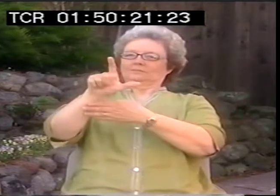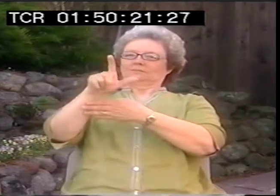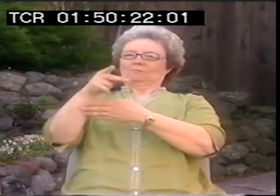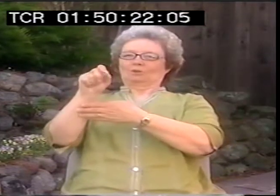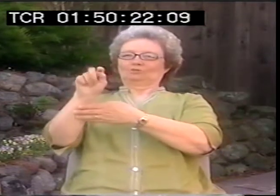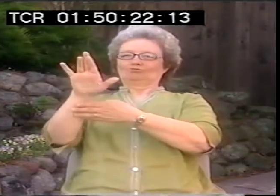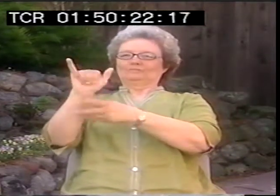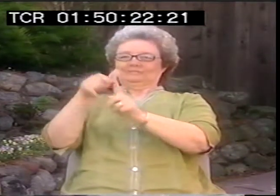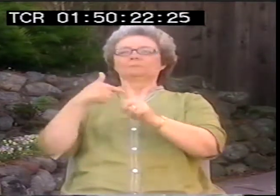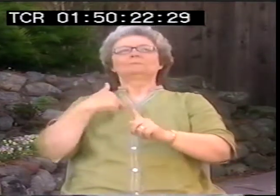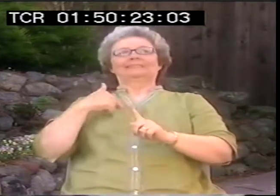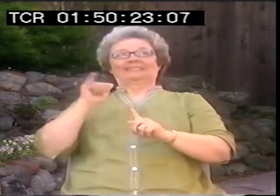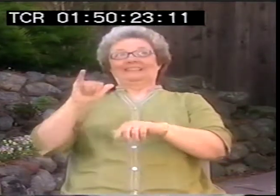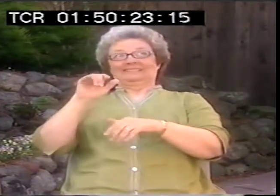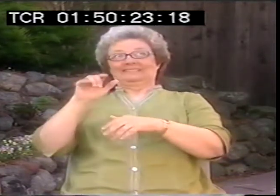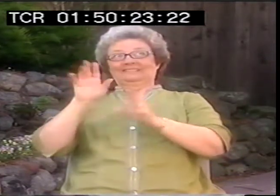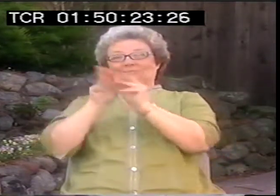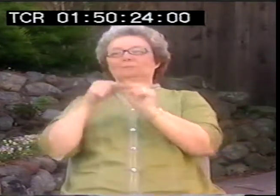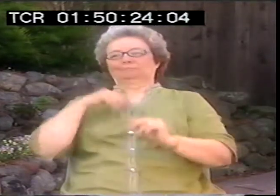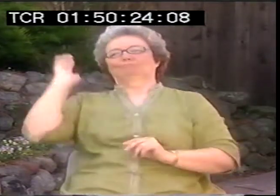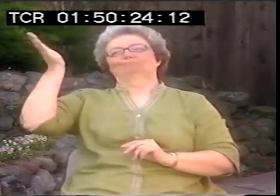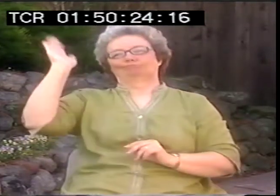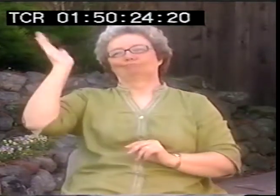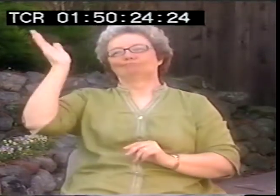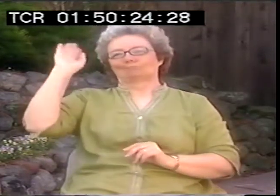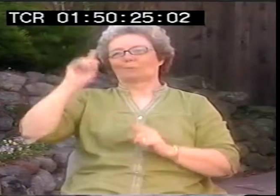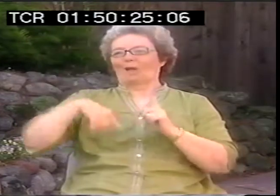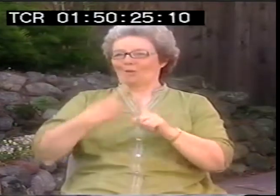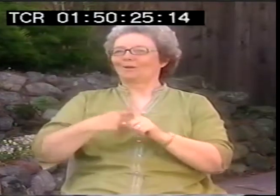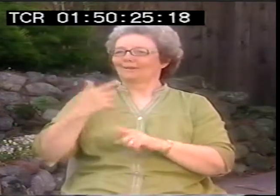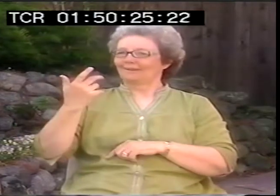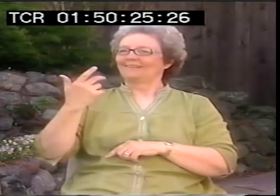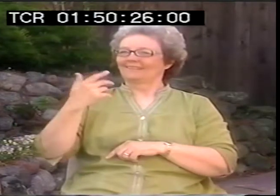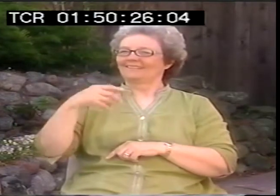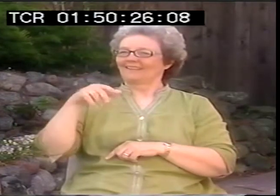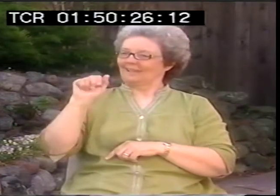So Valli was invited to come to that. A lot of people got together and performed.